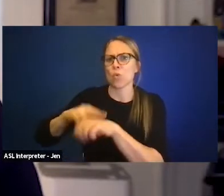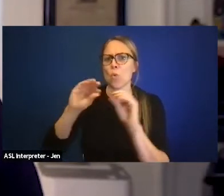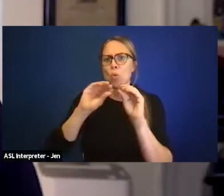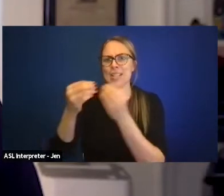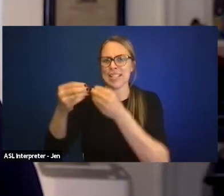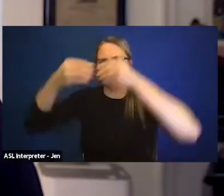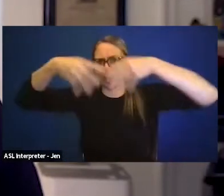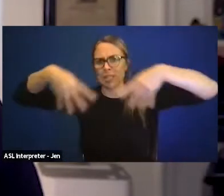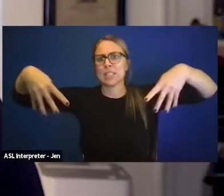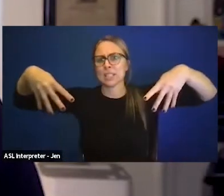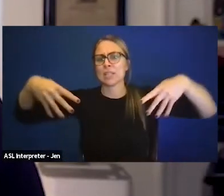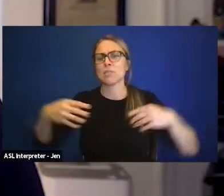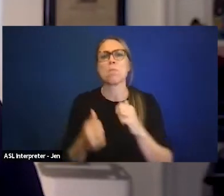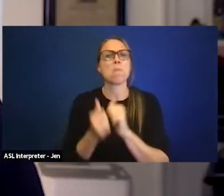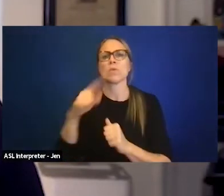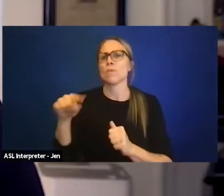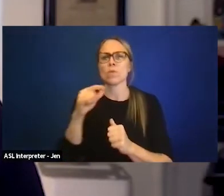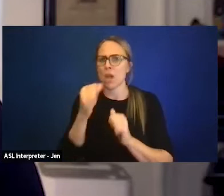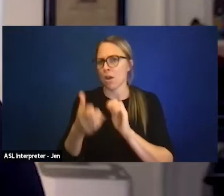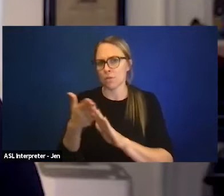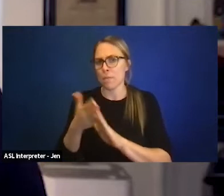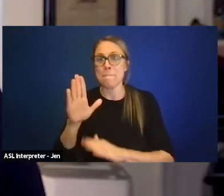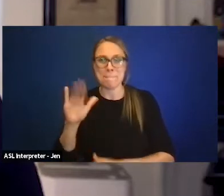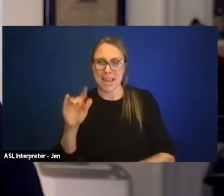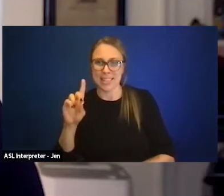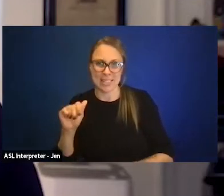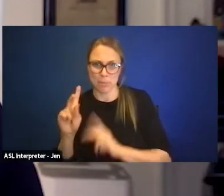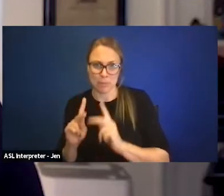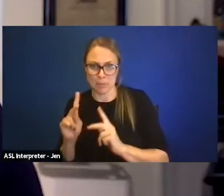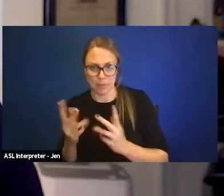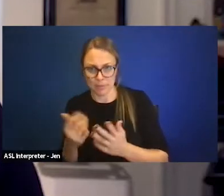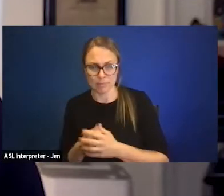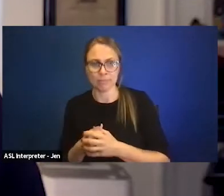most of which are not run by disabled people, some of which are.